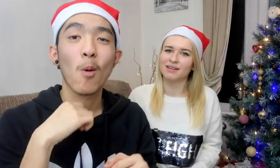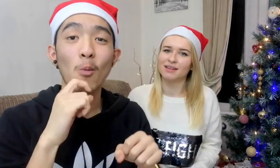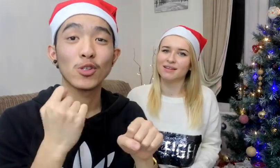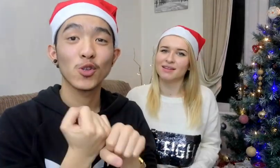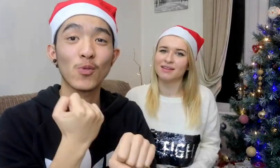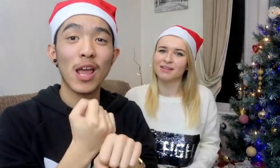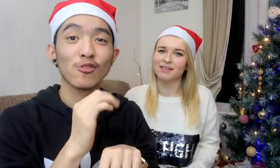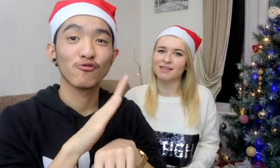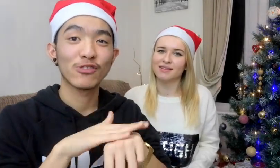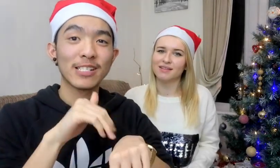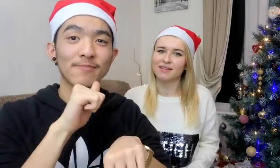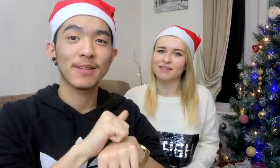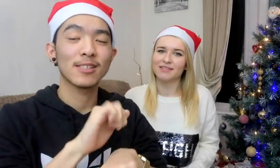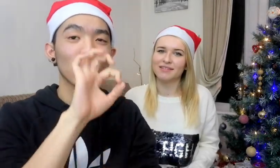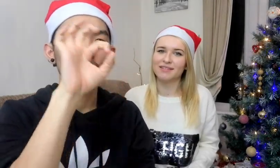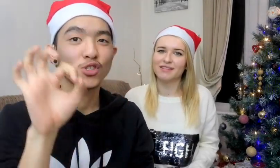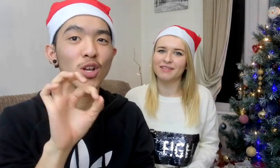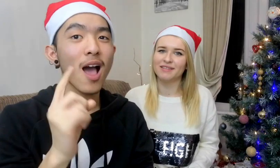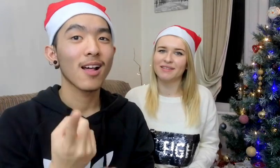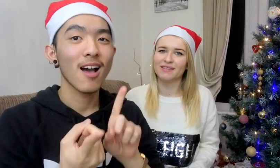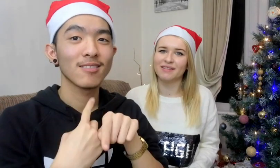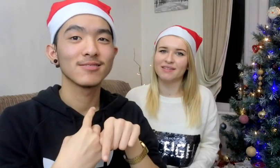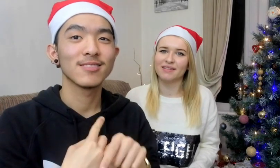We are here doing Christmas Q&A